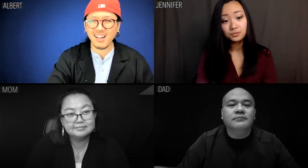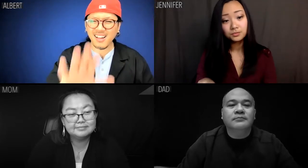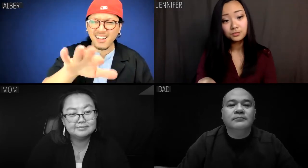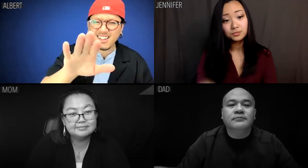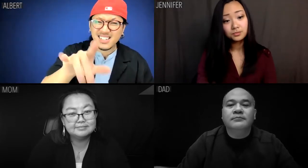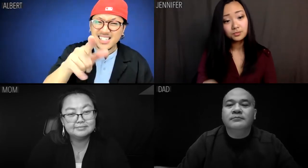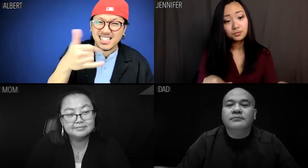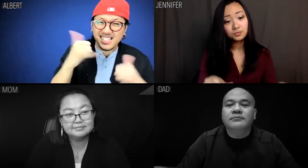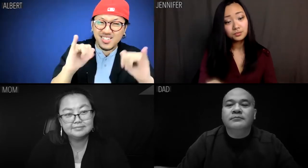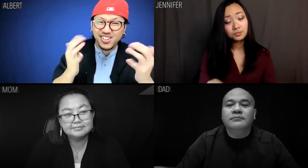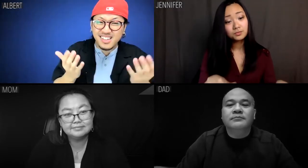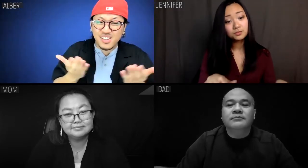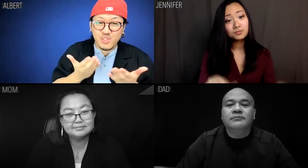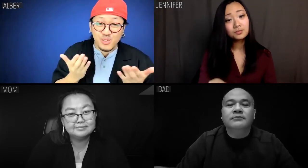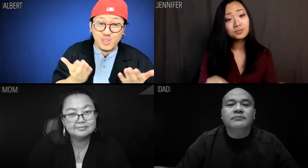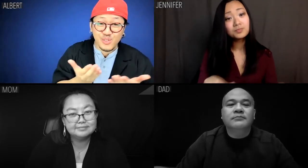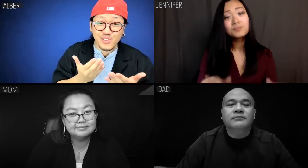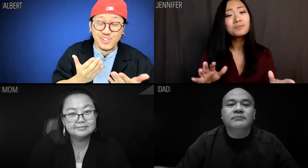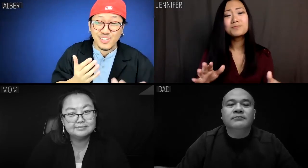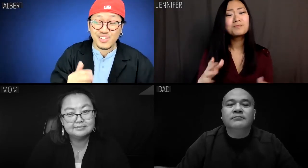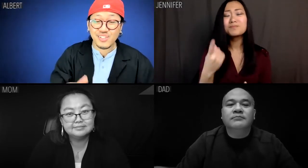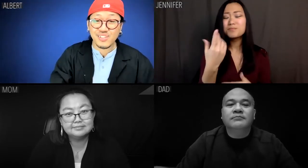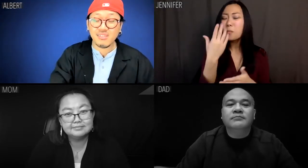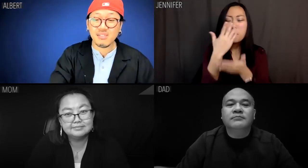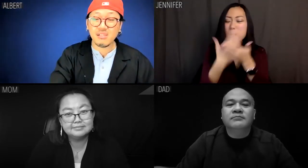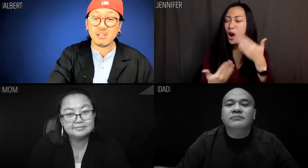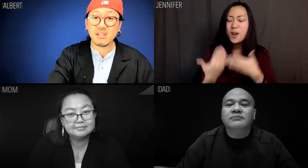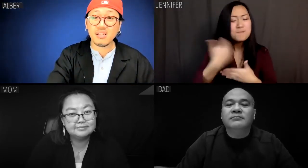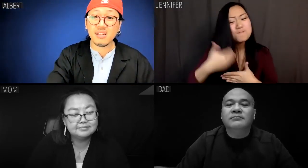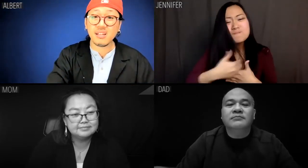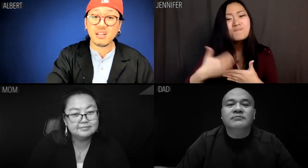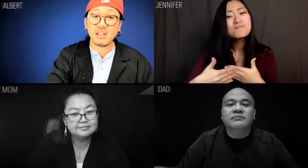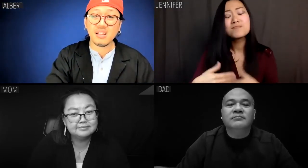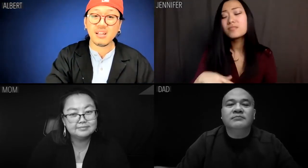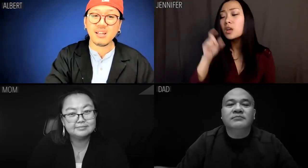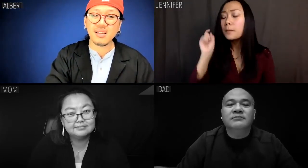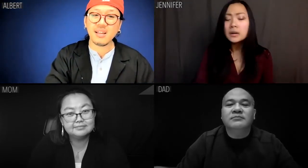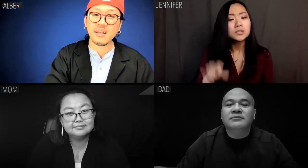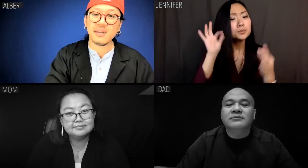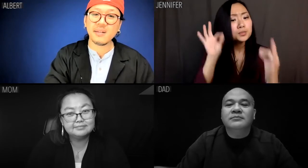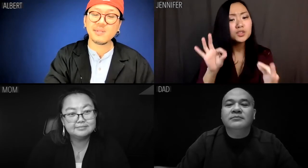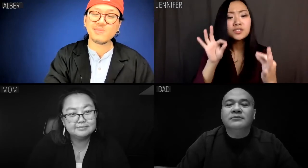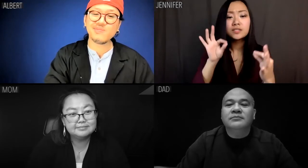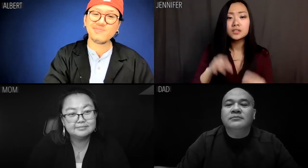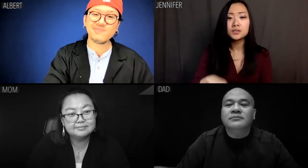Albert: You're still here? Jennifer: This one part keeps getting me; it has to be perfect.